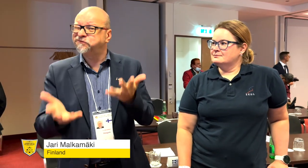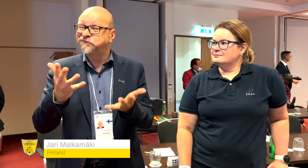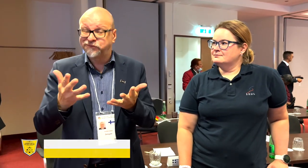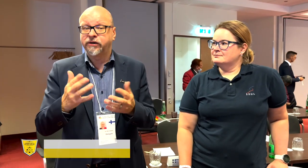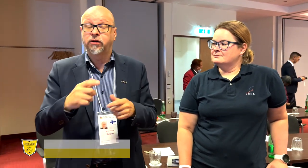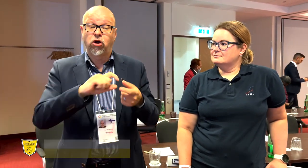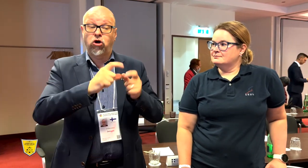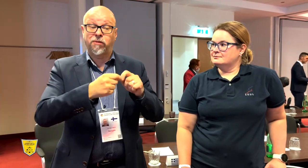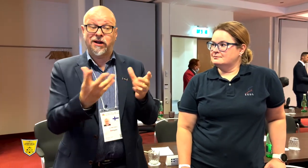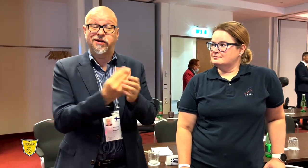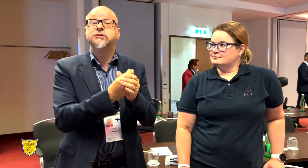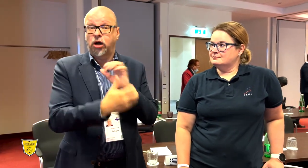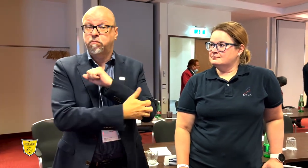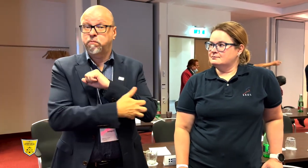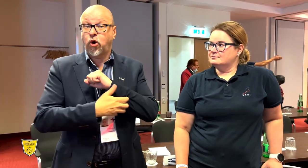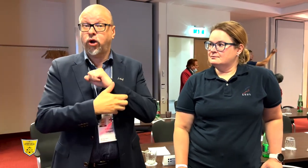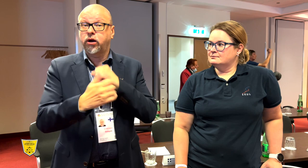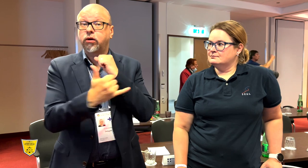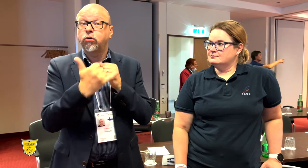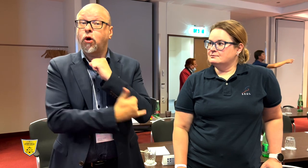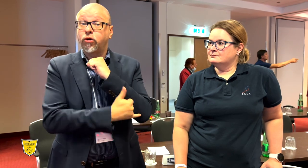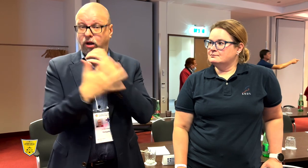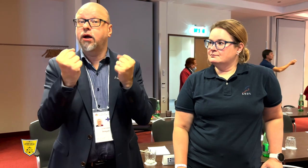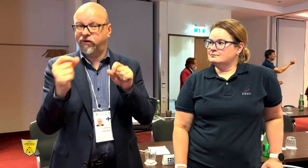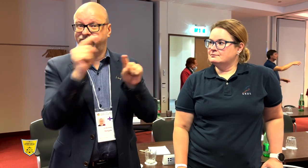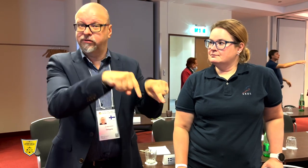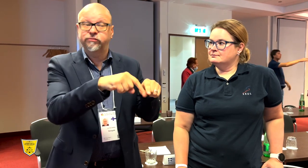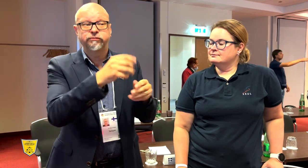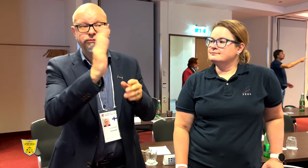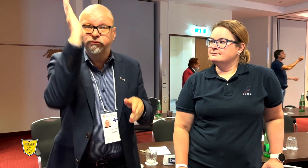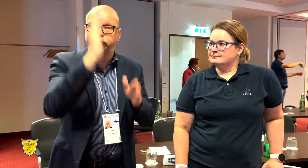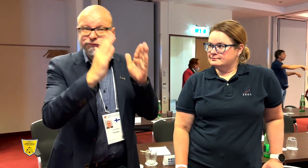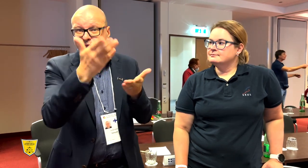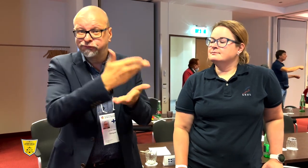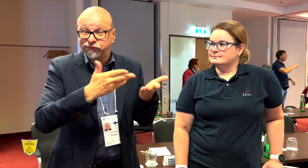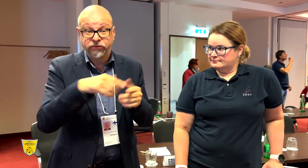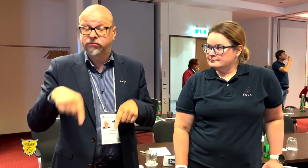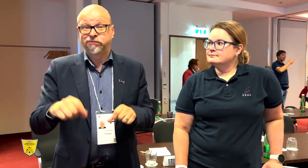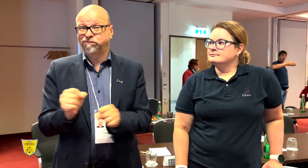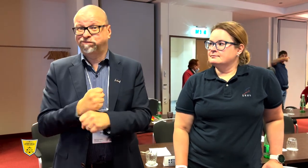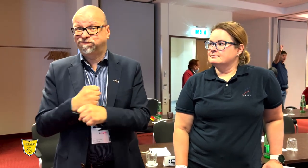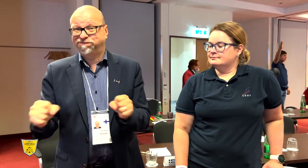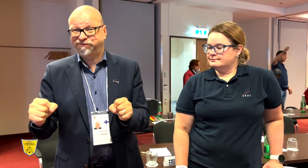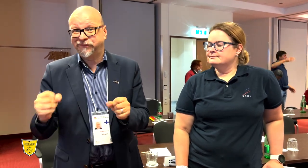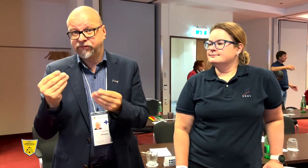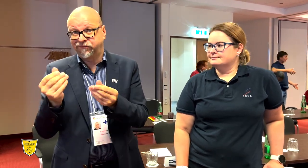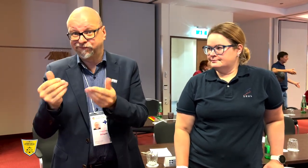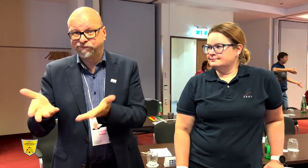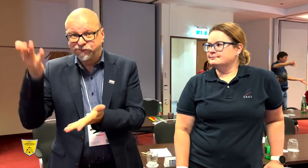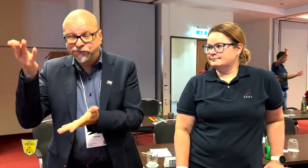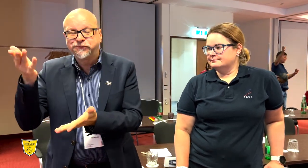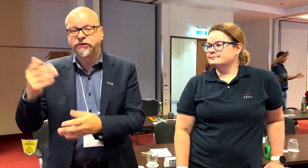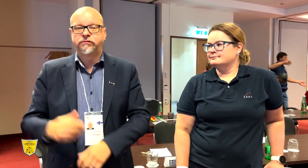I am not quite convinced. Delegates from third countries are not able to attend the Congress after attending the Deaflympics because it’s additional costs.